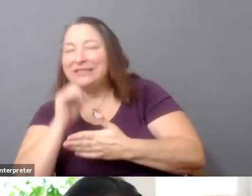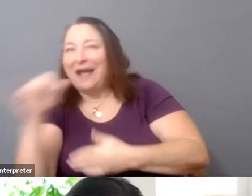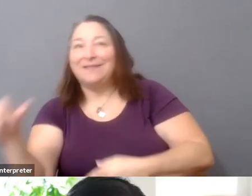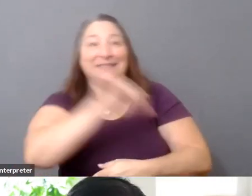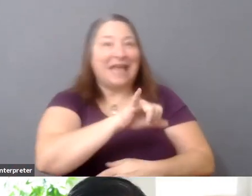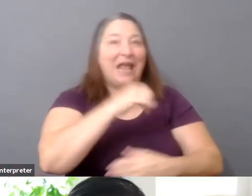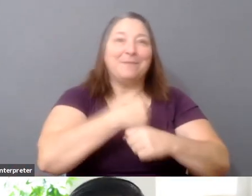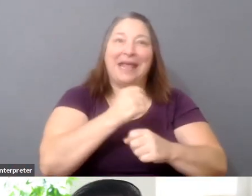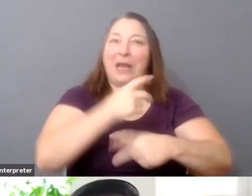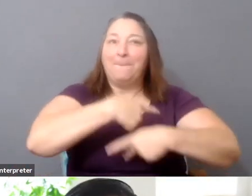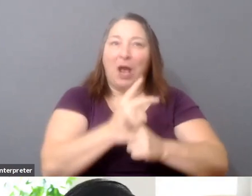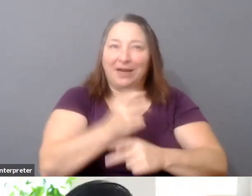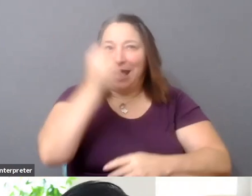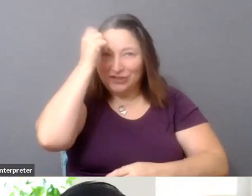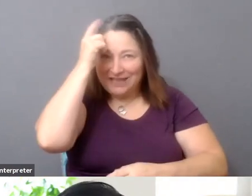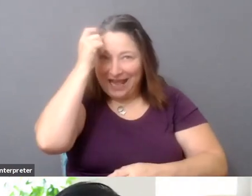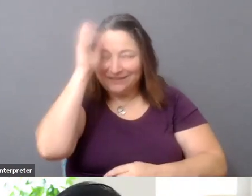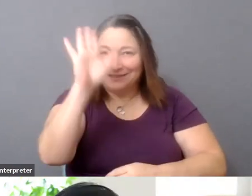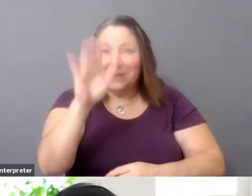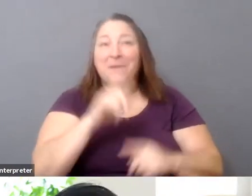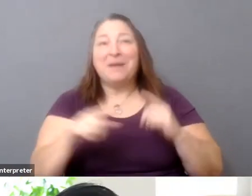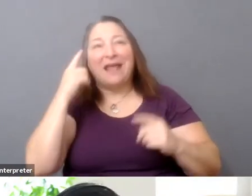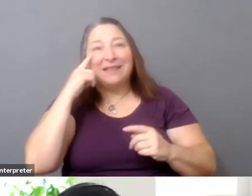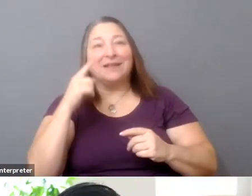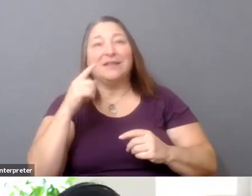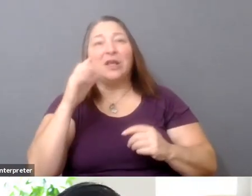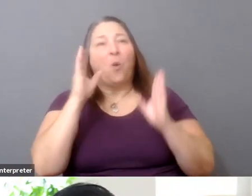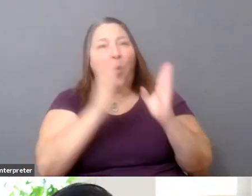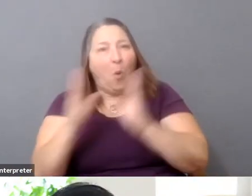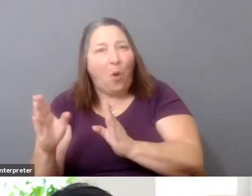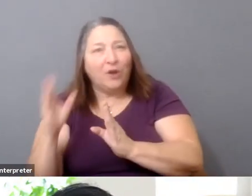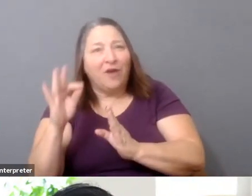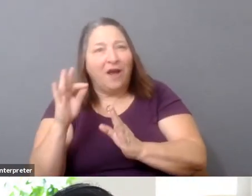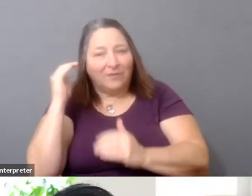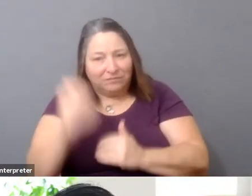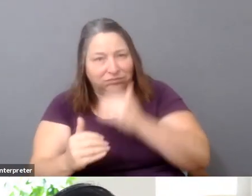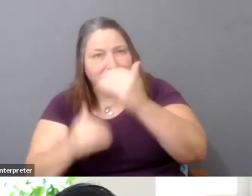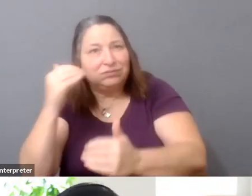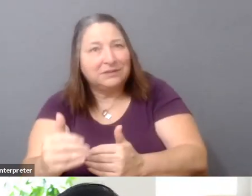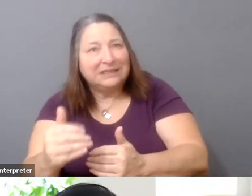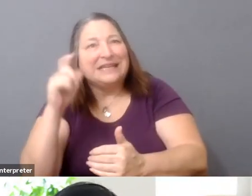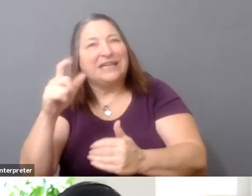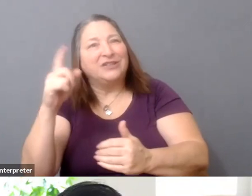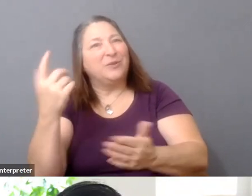You should follow it. But I do think the order of operations should be reimagined. You know, like what could you do--